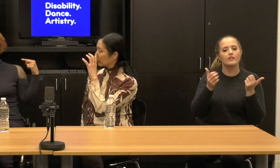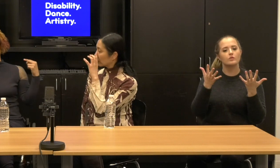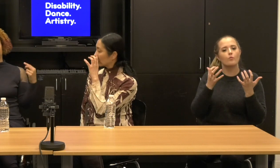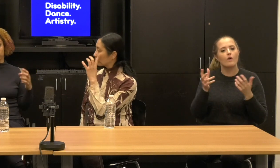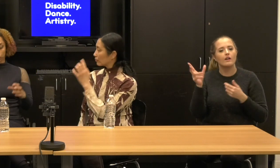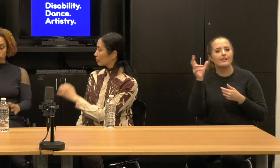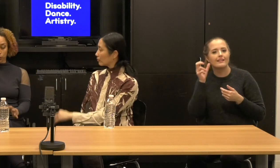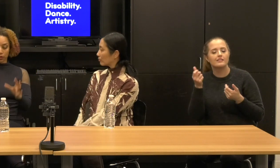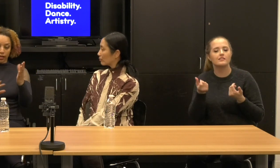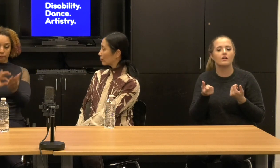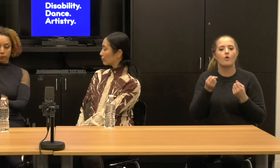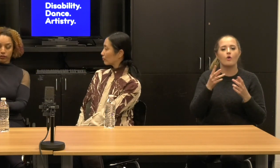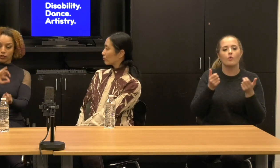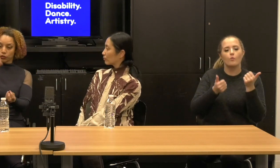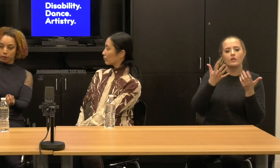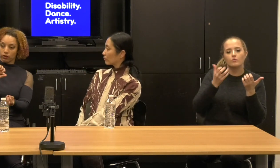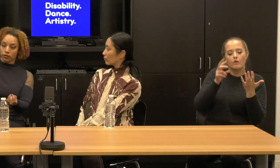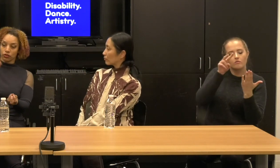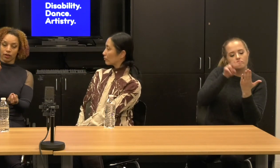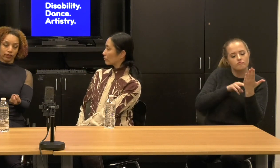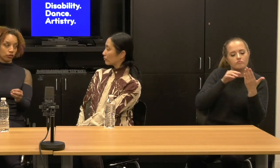Or You could like mix the experience of the tracks.